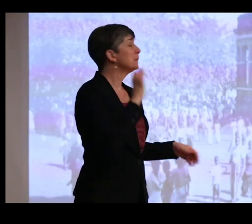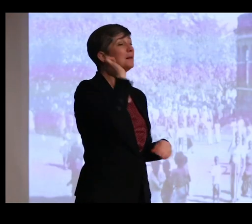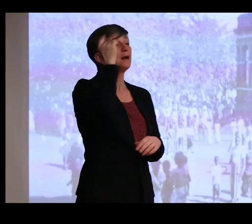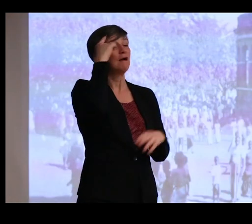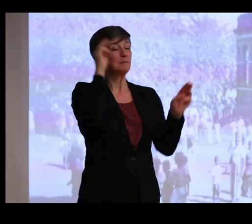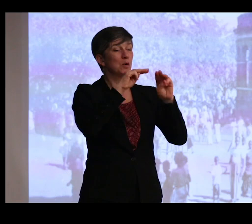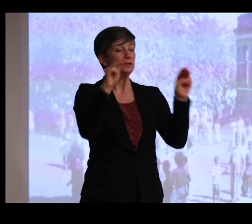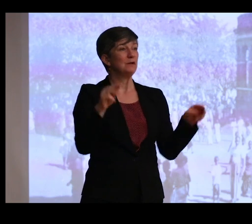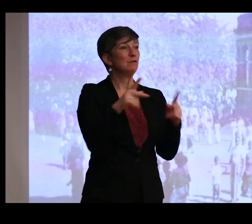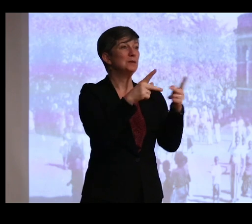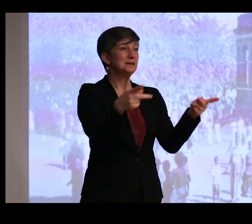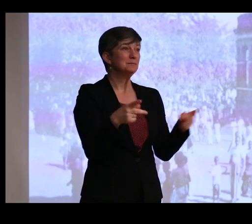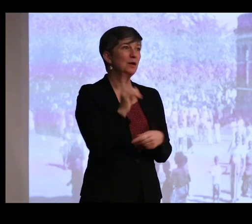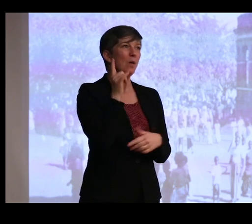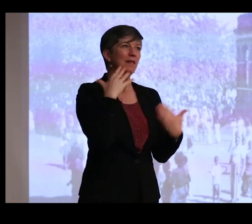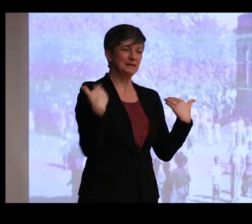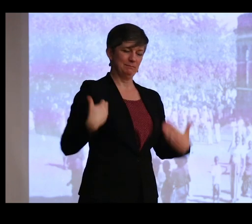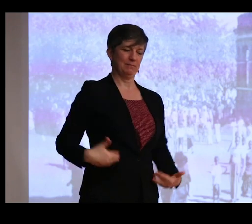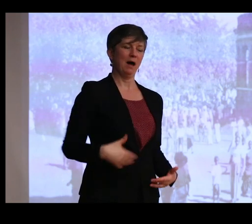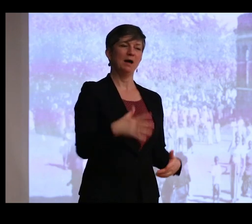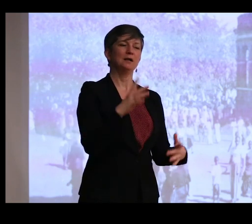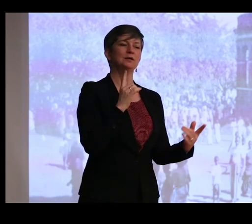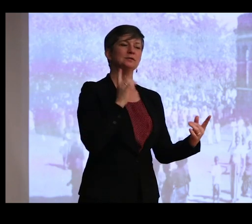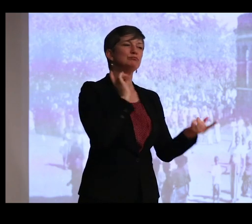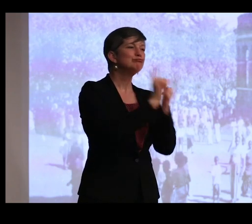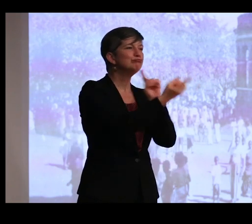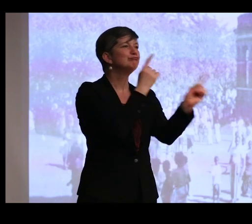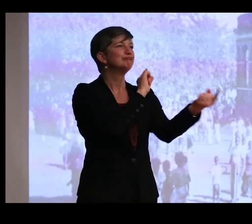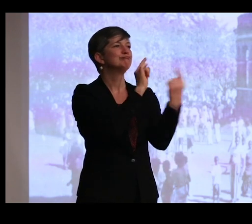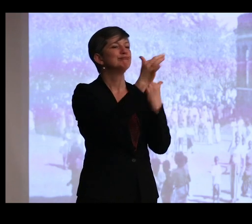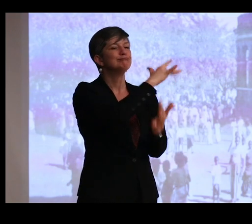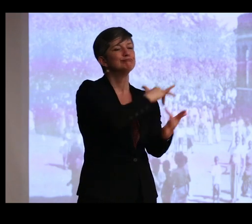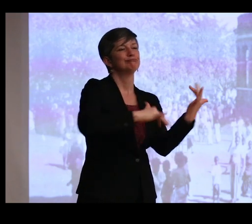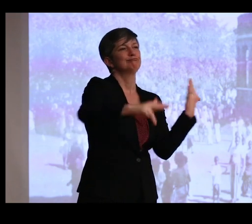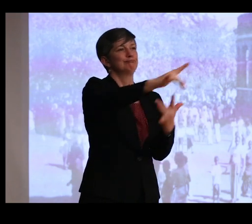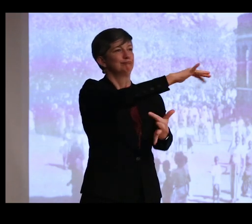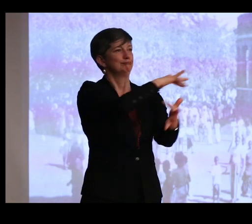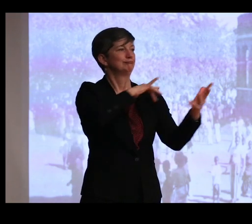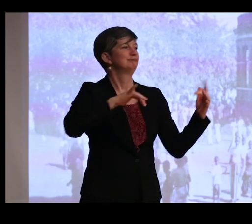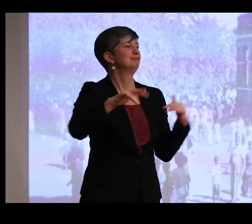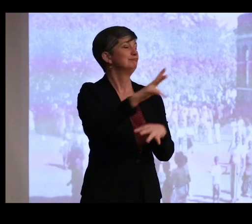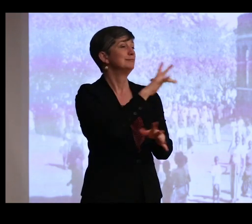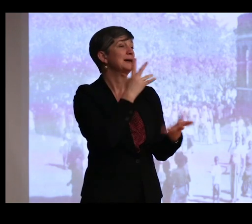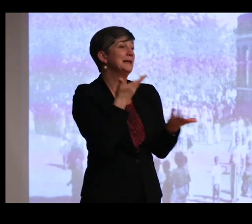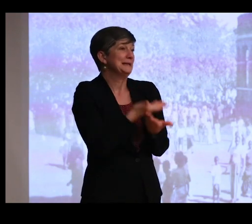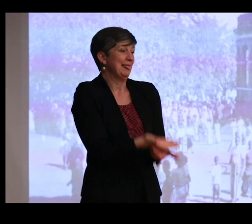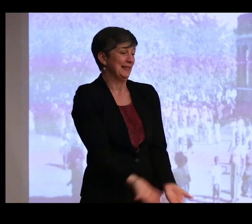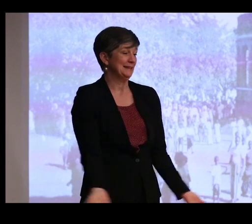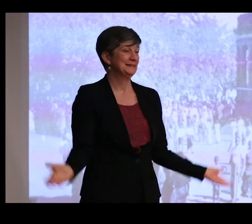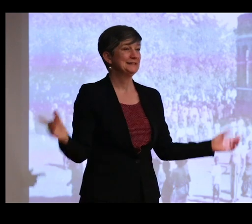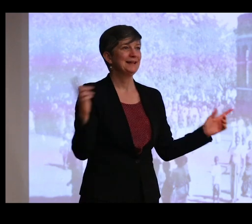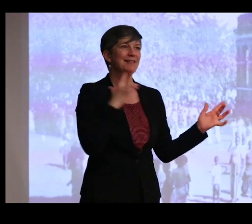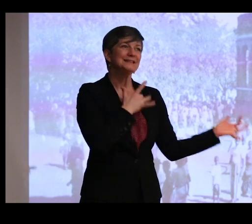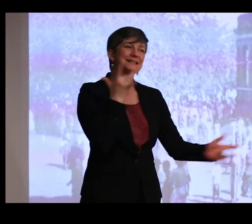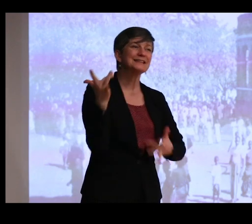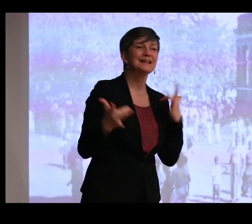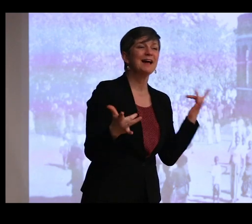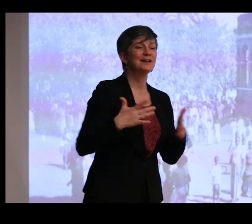was a space where these bodies regularly inhabited and did things, to me, is really kind of exciting and joyful.